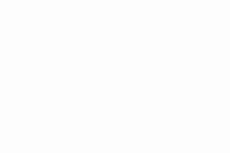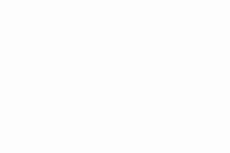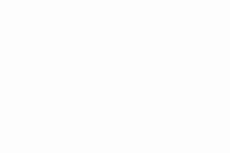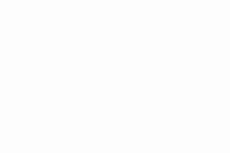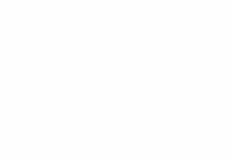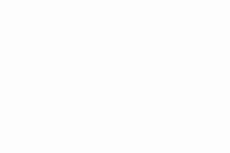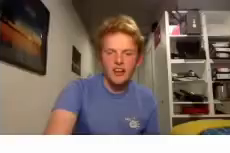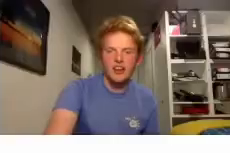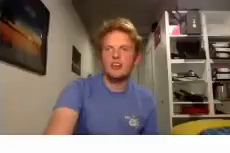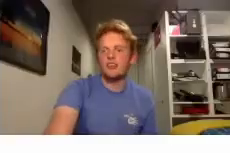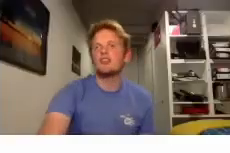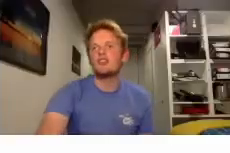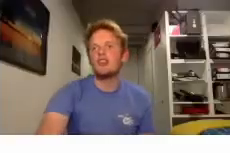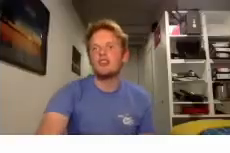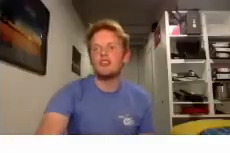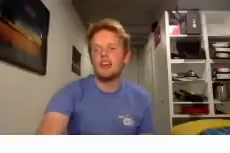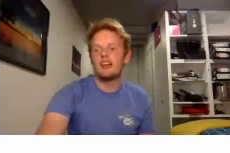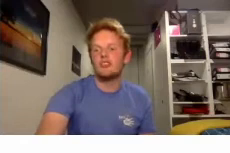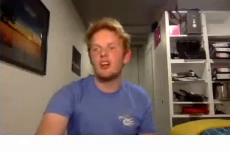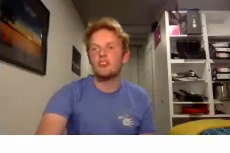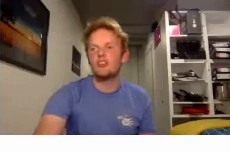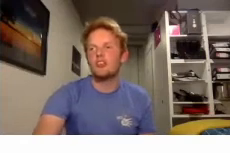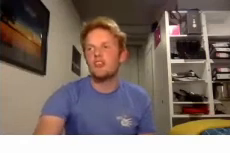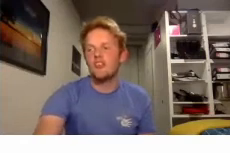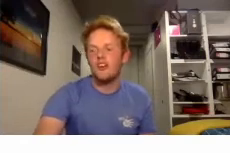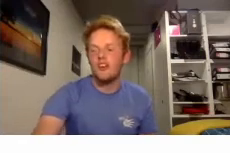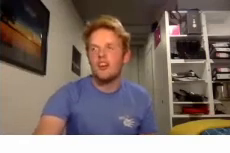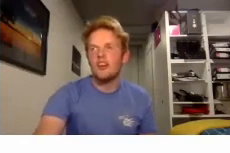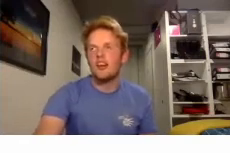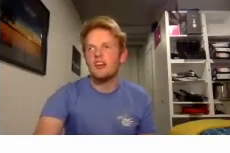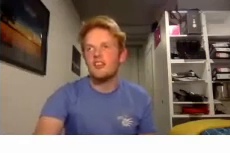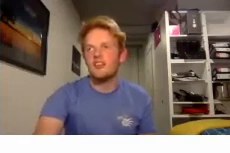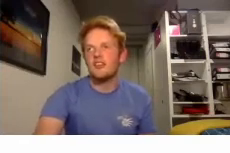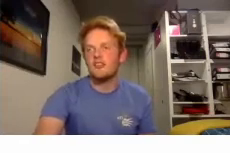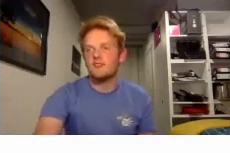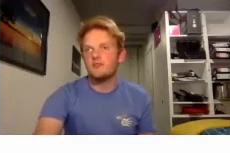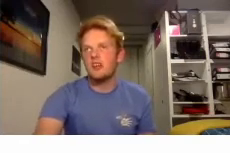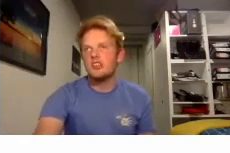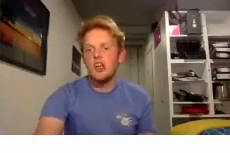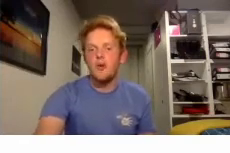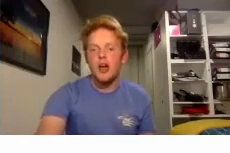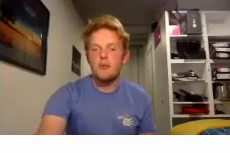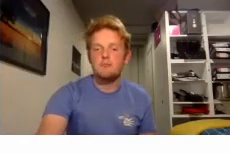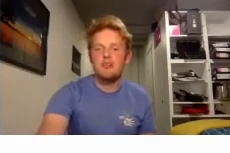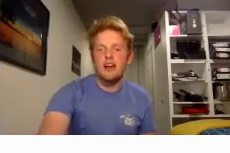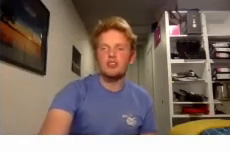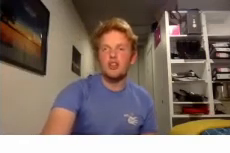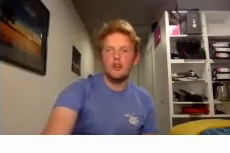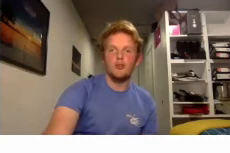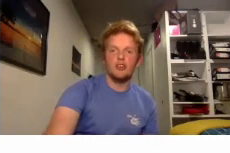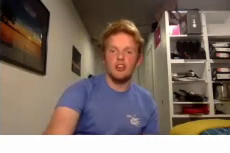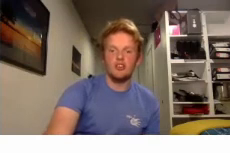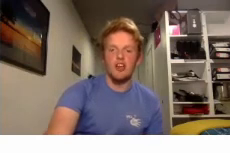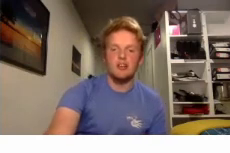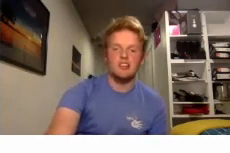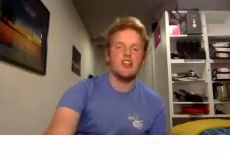well then thanks very much for that introduction okay so brand new for this year we decided to